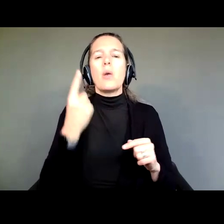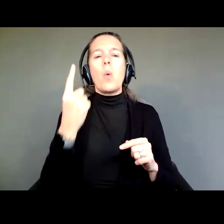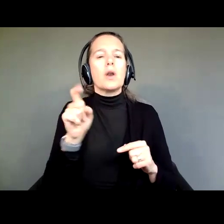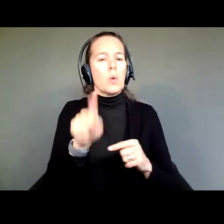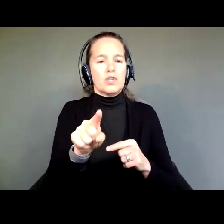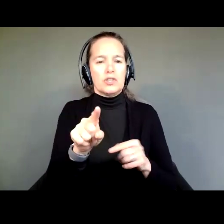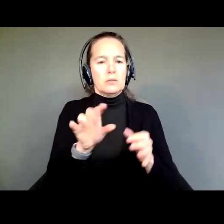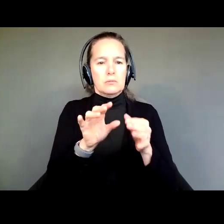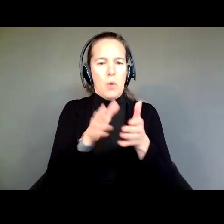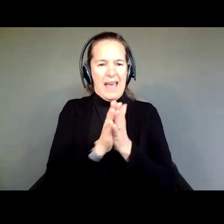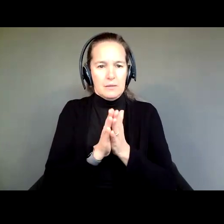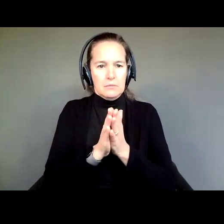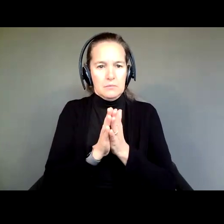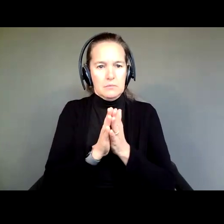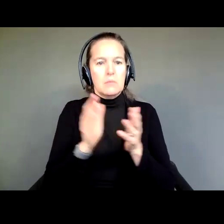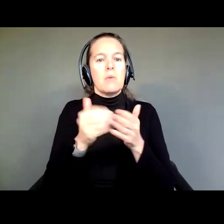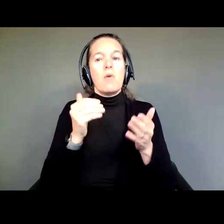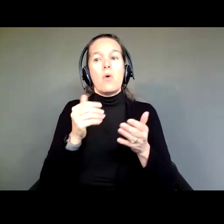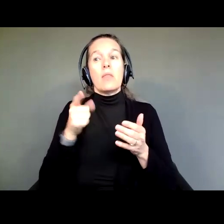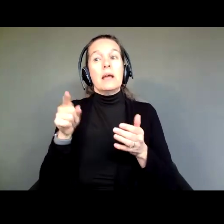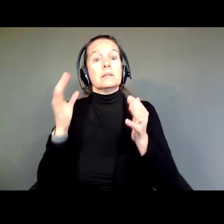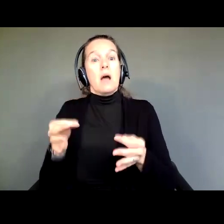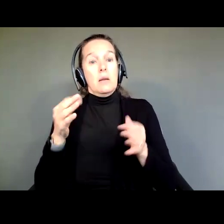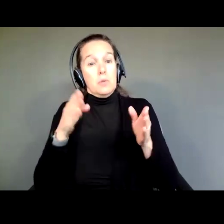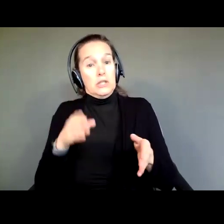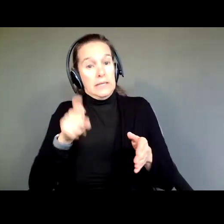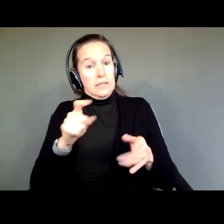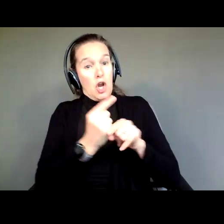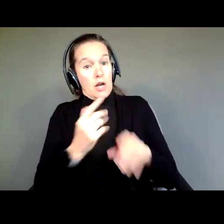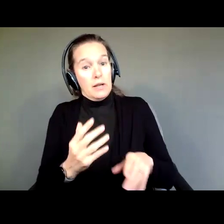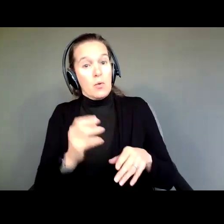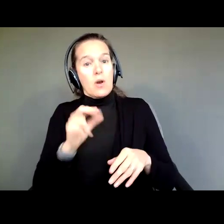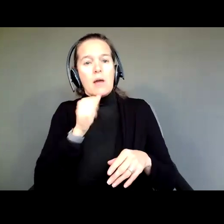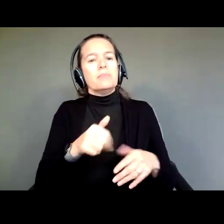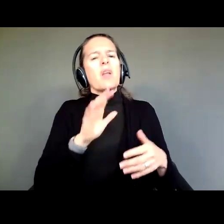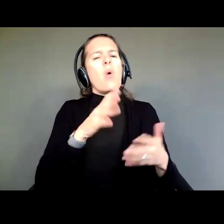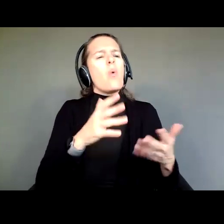before they decide someone needs a guardian: What else have you tried?